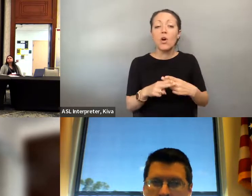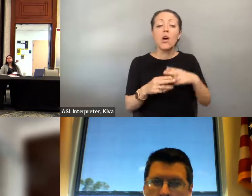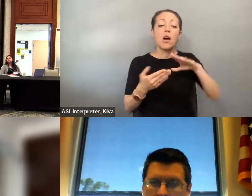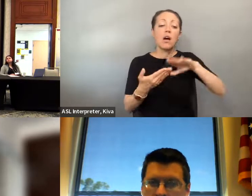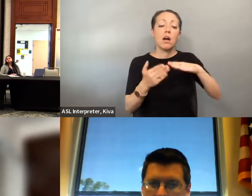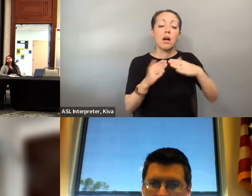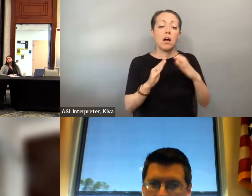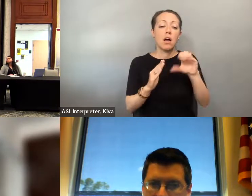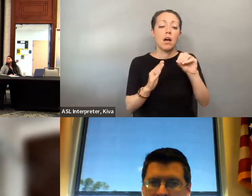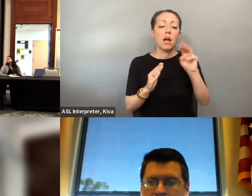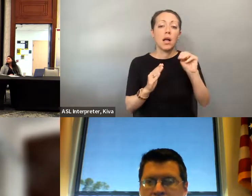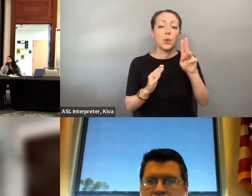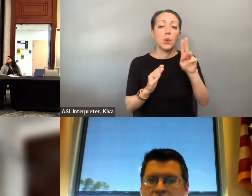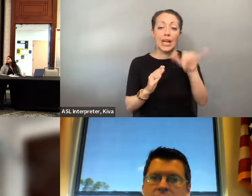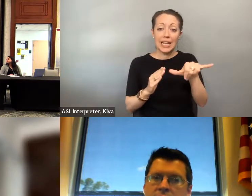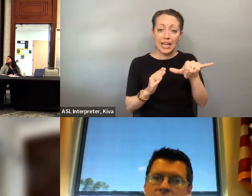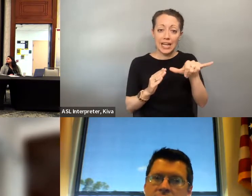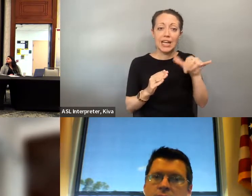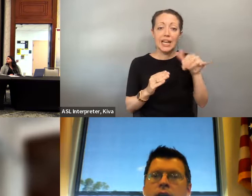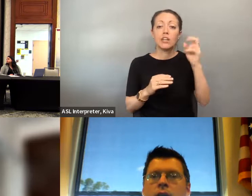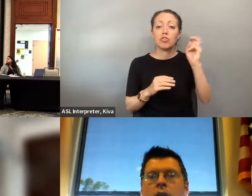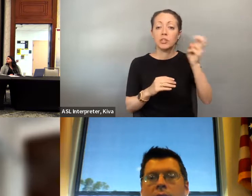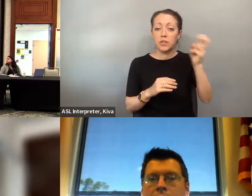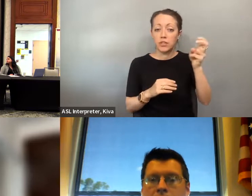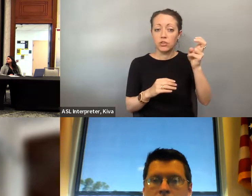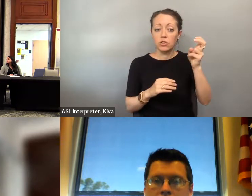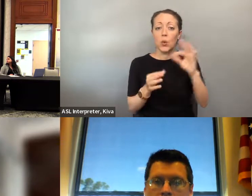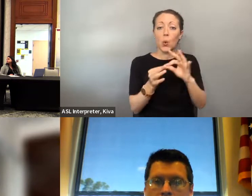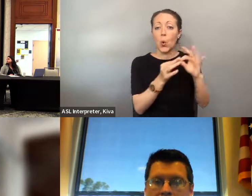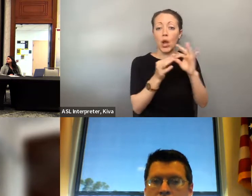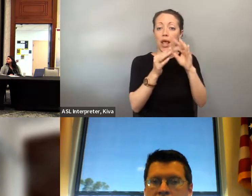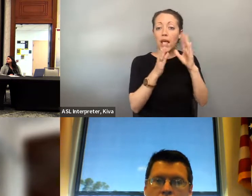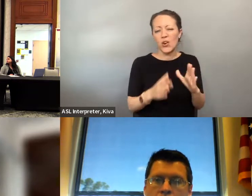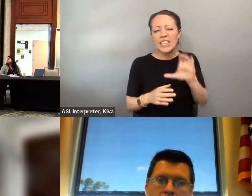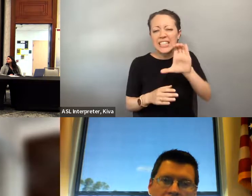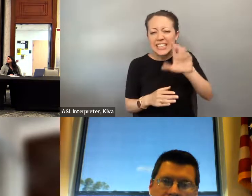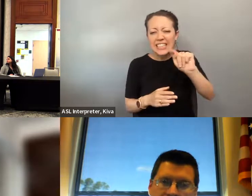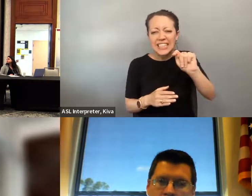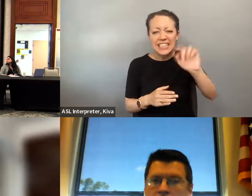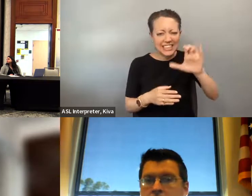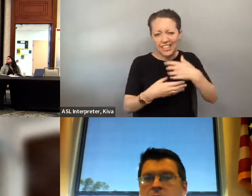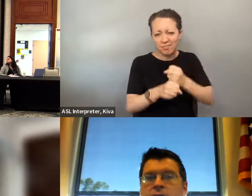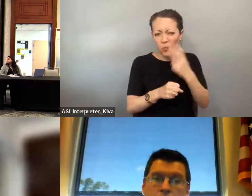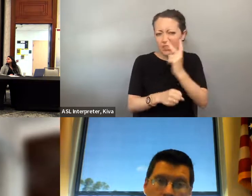comes up. You can identify what county you're in and our organize vaguses that we work you can identify what county you're in, and what our organizations that we work with are called Community transportation coordinators, or the acronym is Ctc.